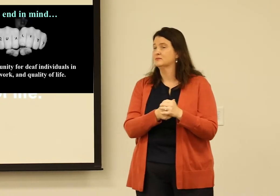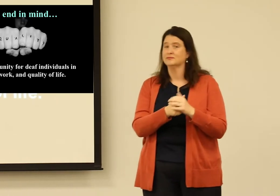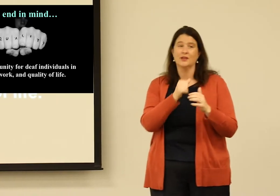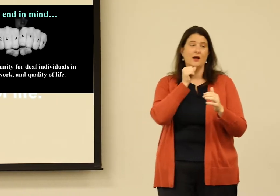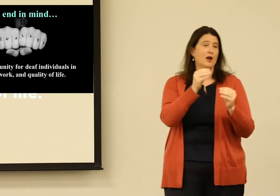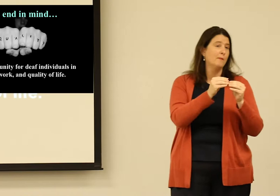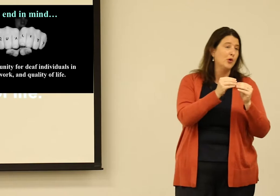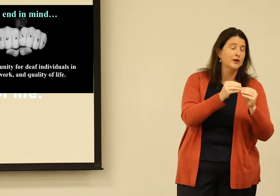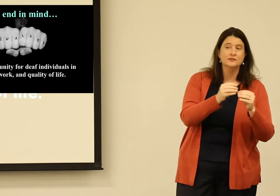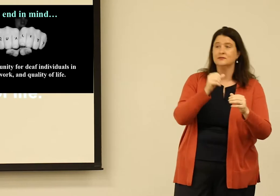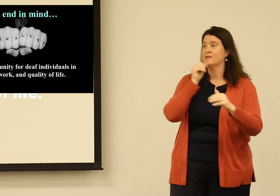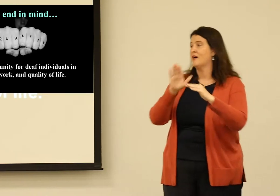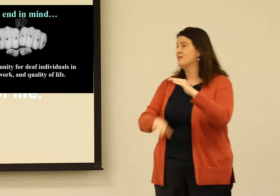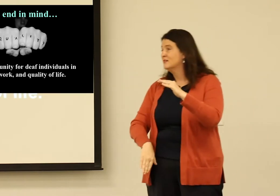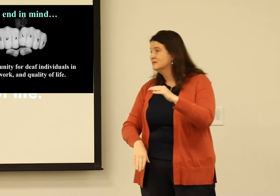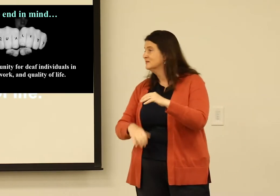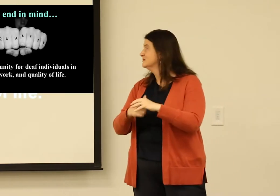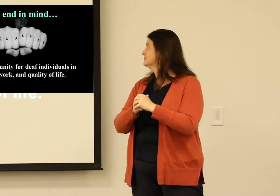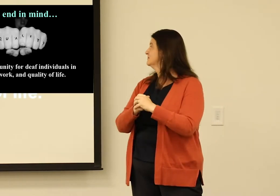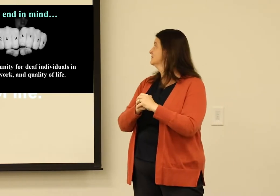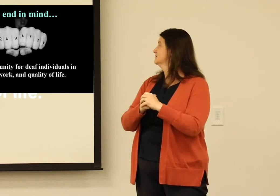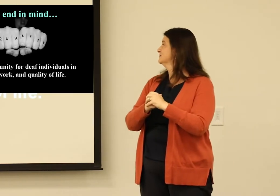That's the goal here. No more, no less.